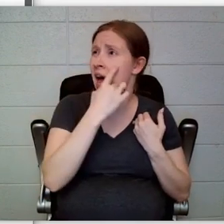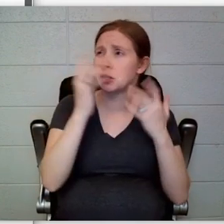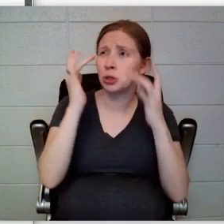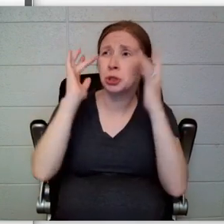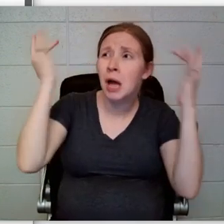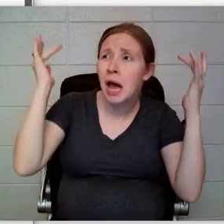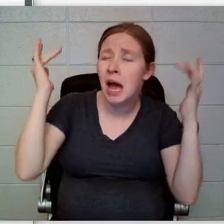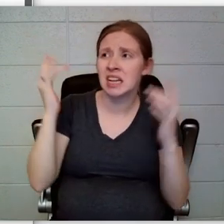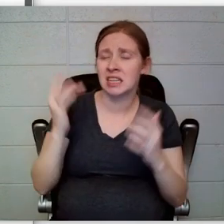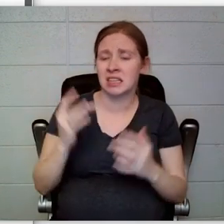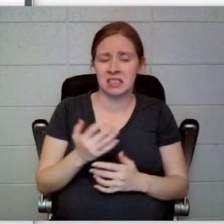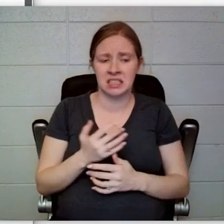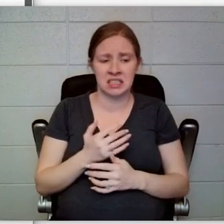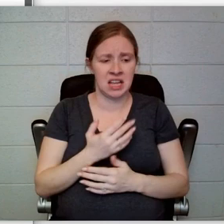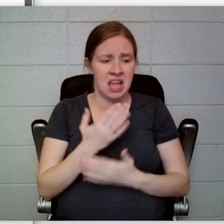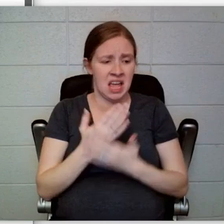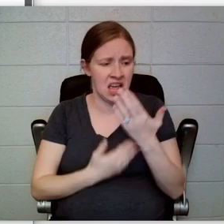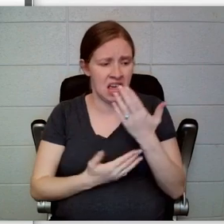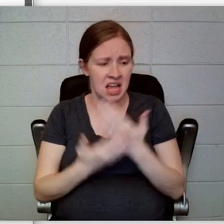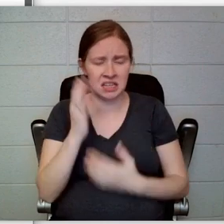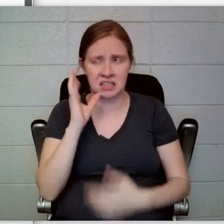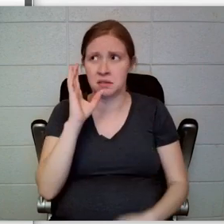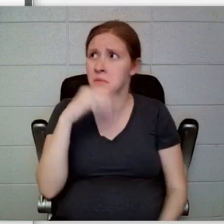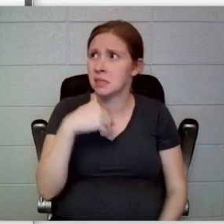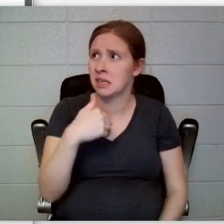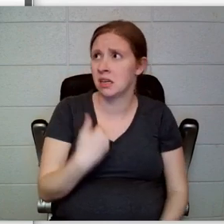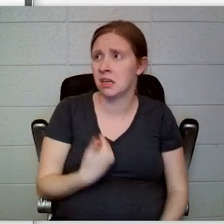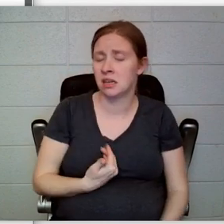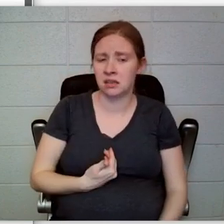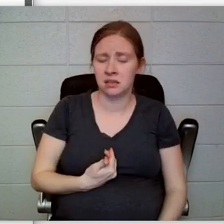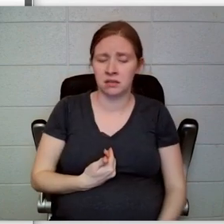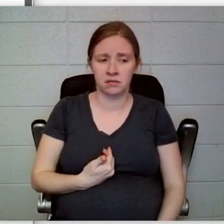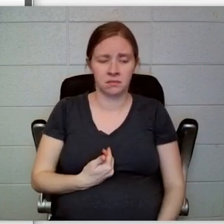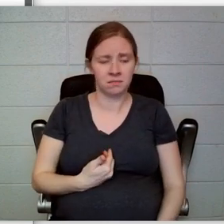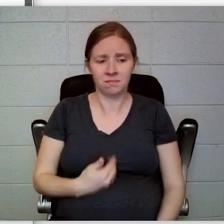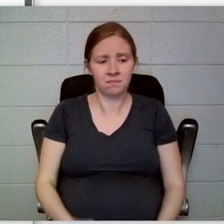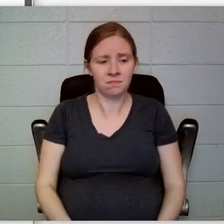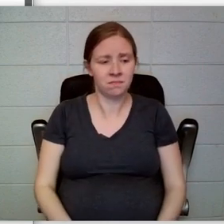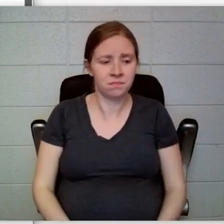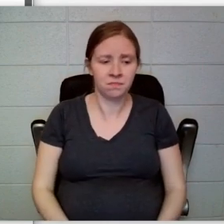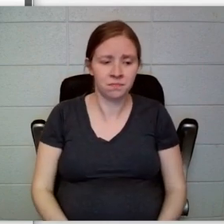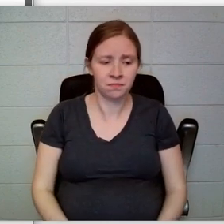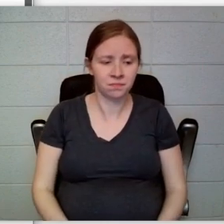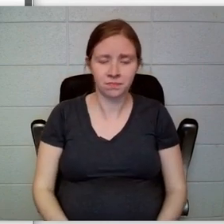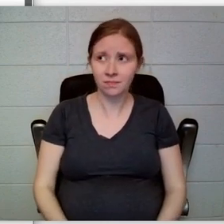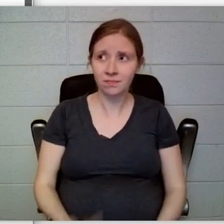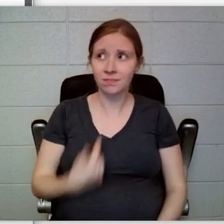shadowy smile all seemed to be things only adults possess. Despite her fear of him,